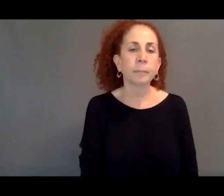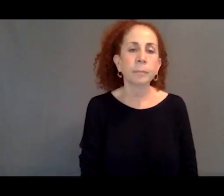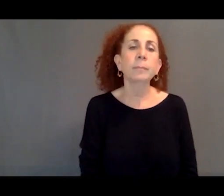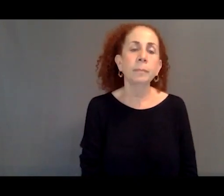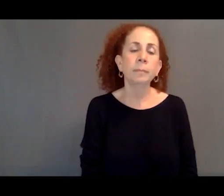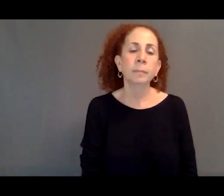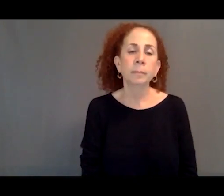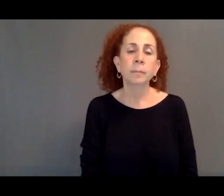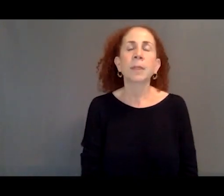Right.